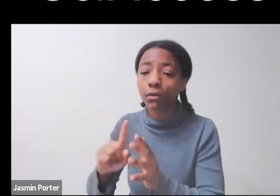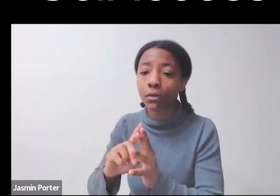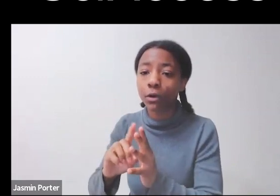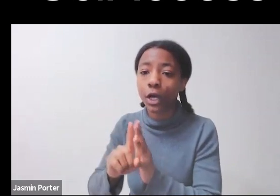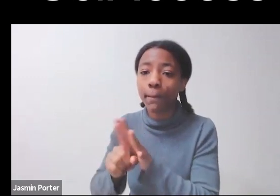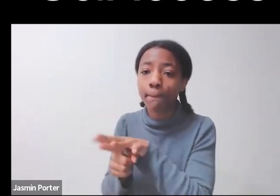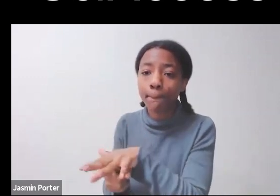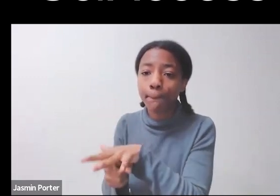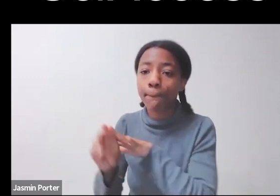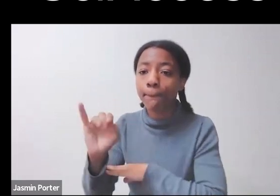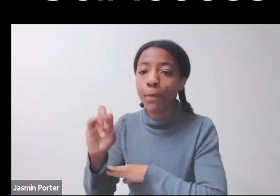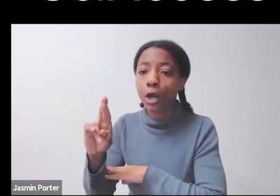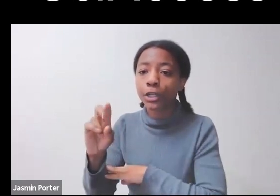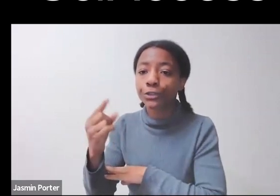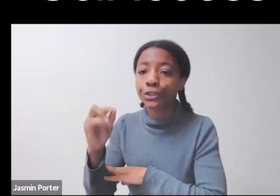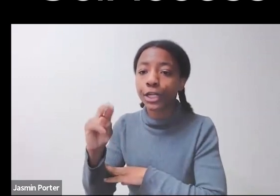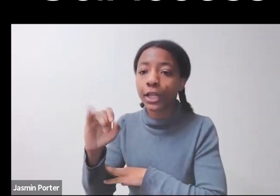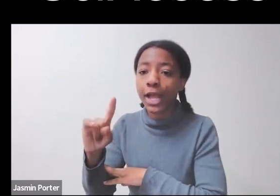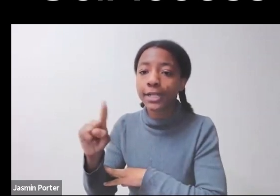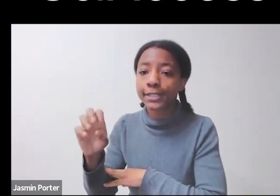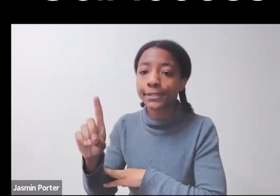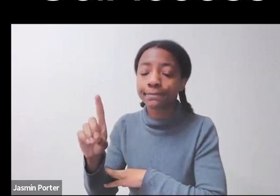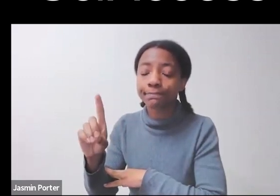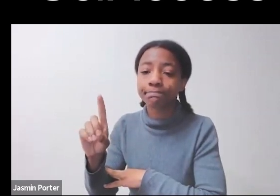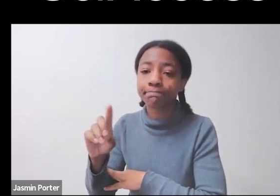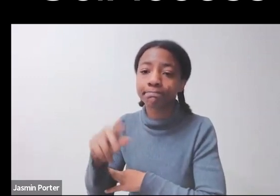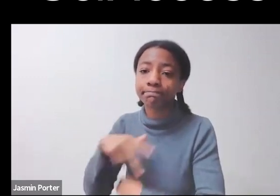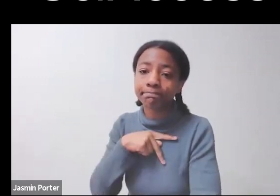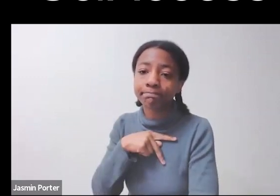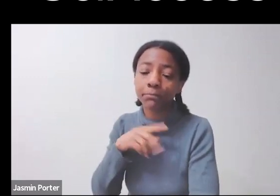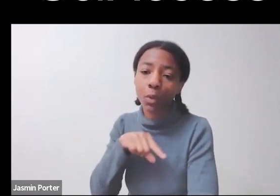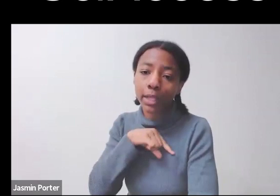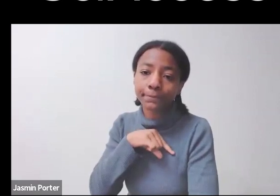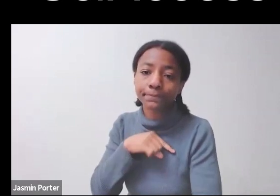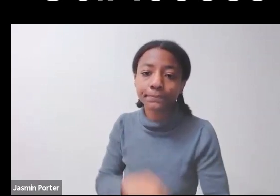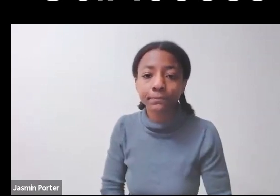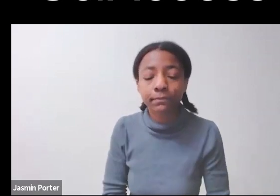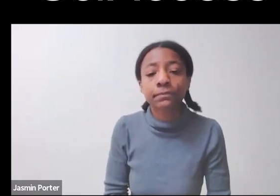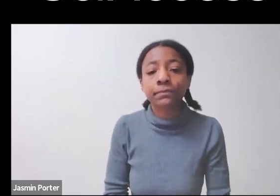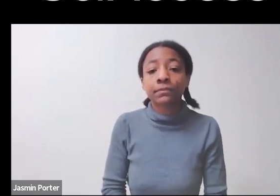have some type of disability, and that differs with race and gender.